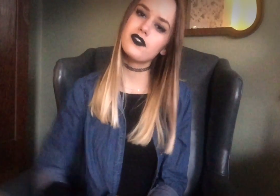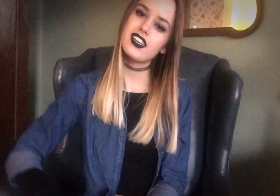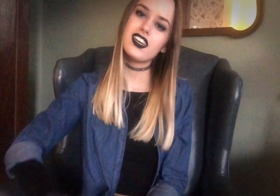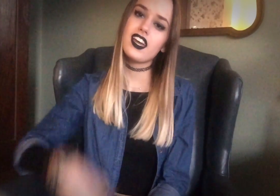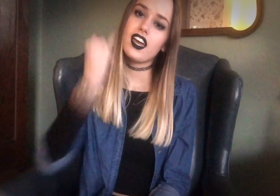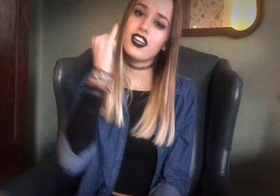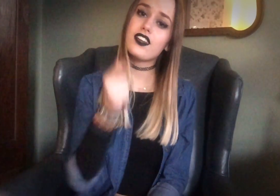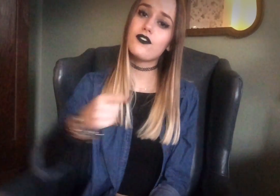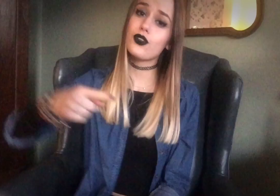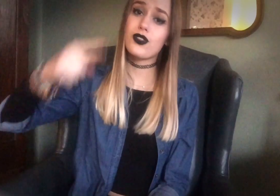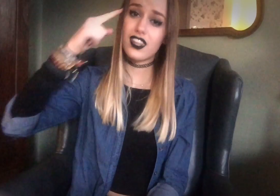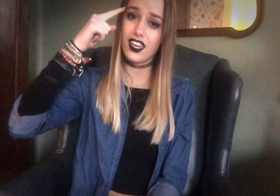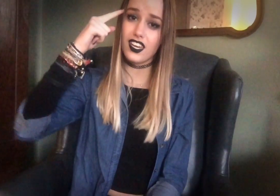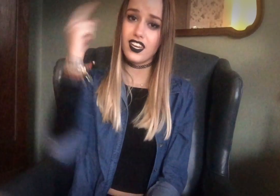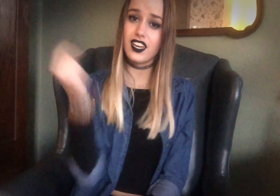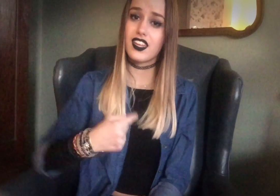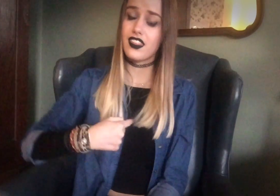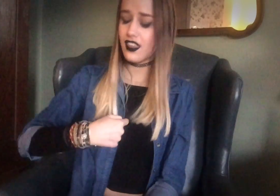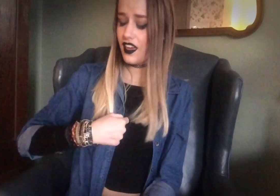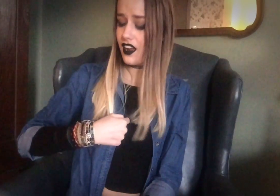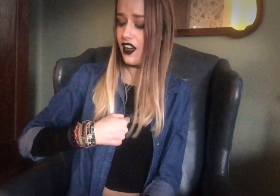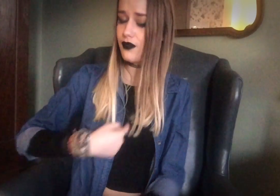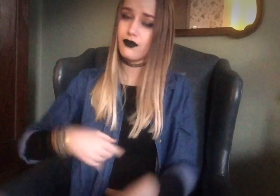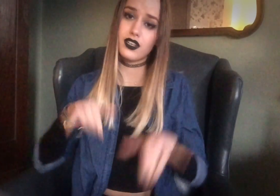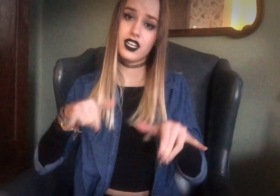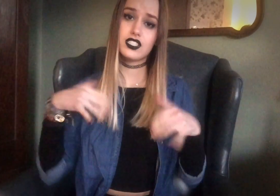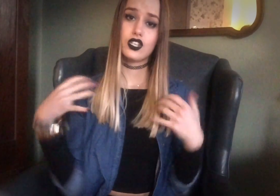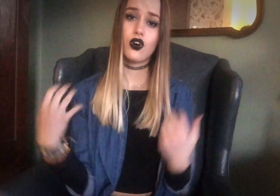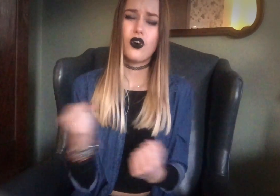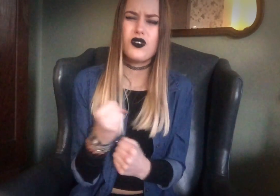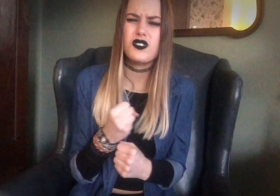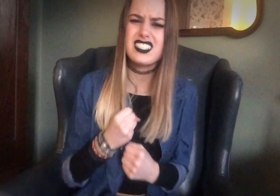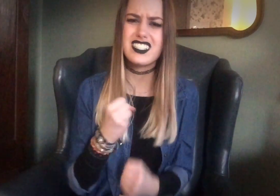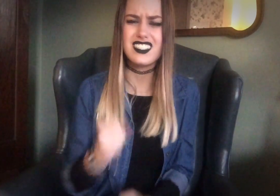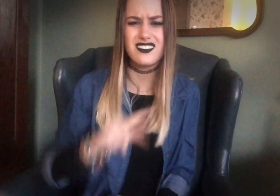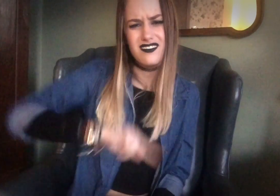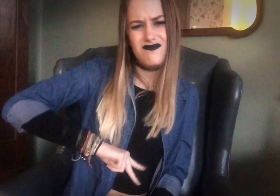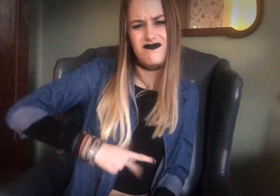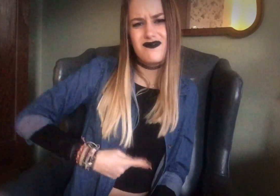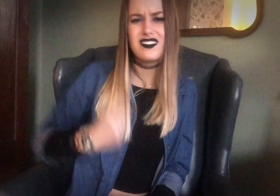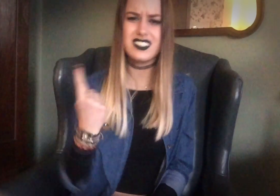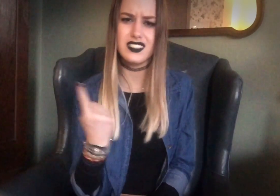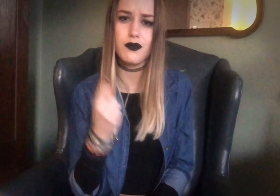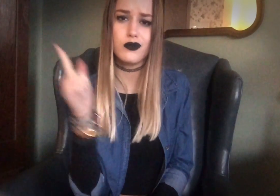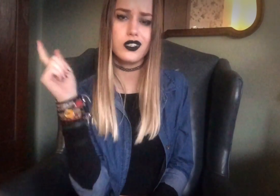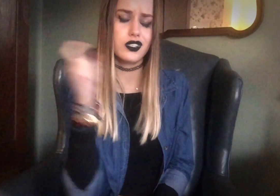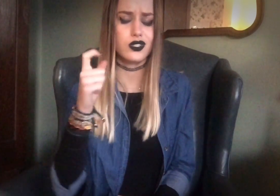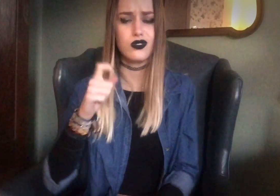And if you think (you think) that I'm (that I'm) still holdin' on (holdin' on) to somethin' You should go and love yourself